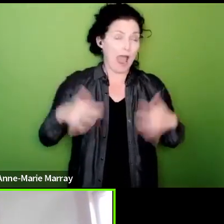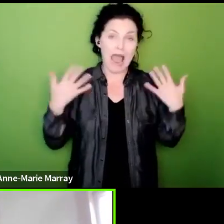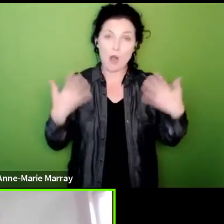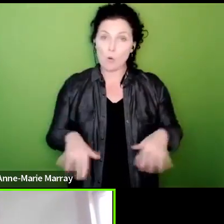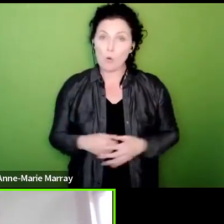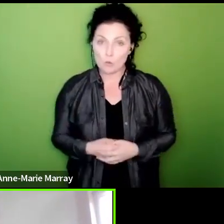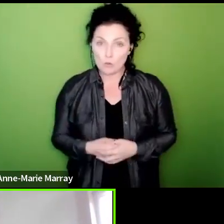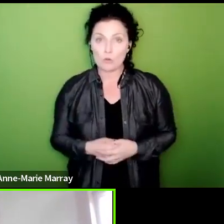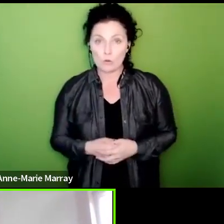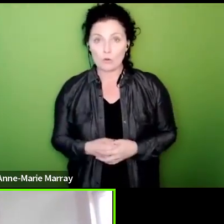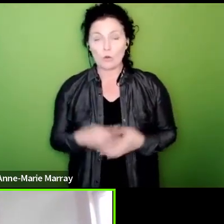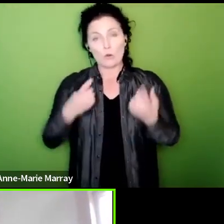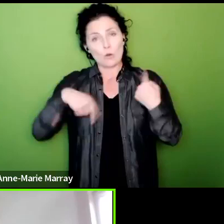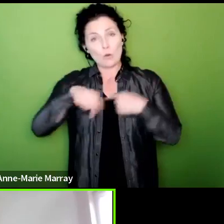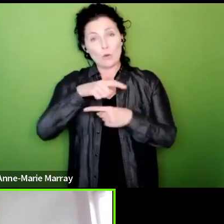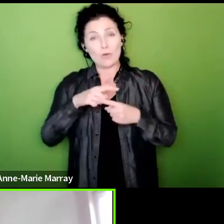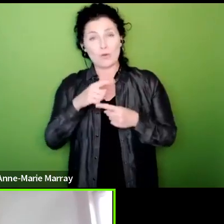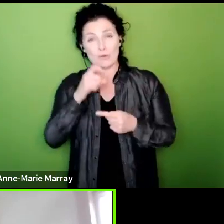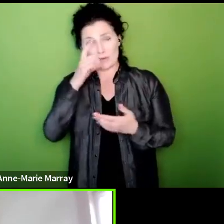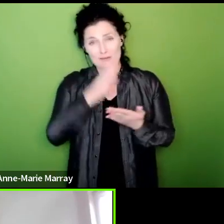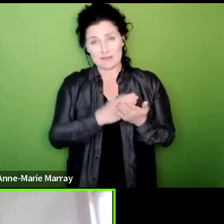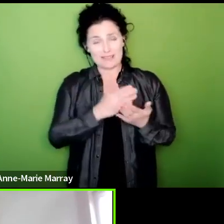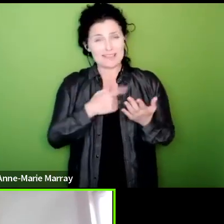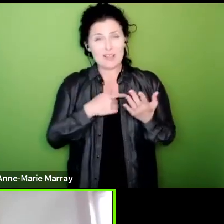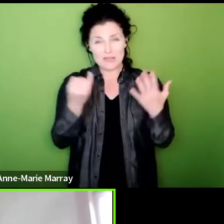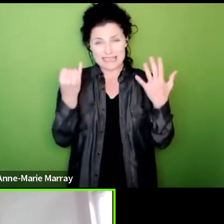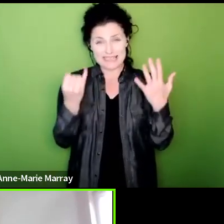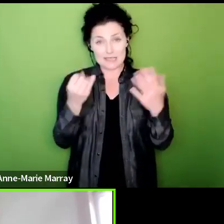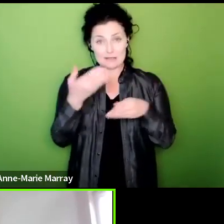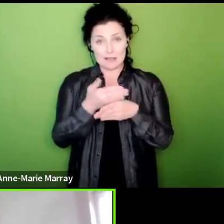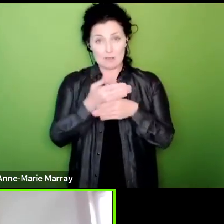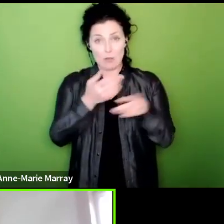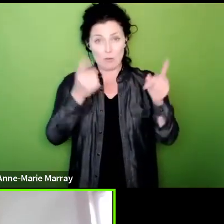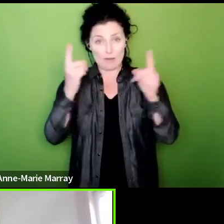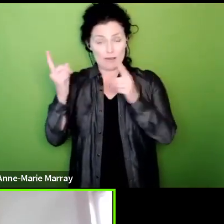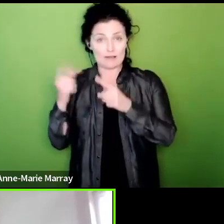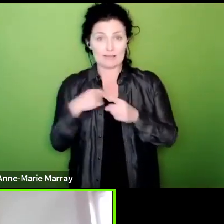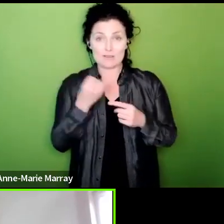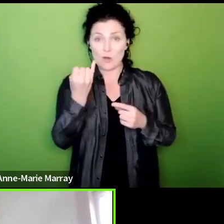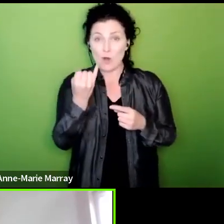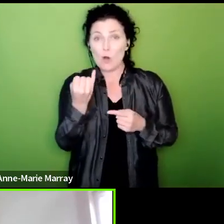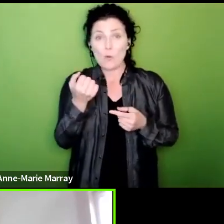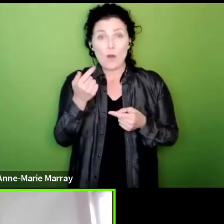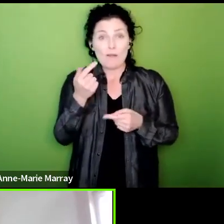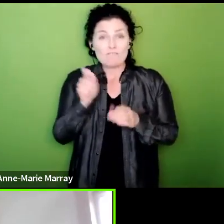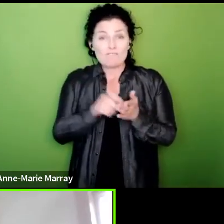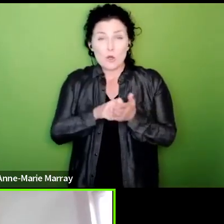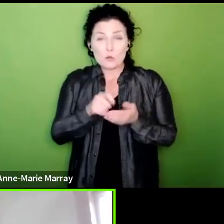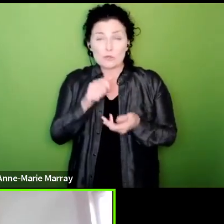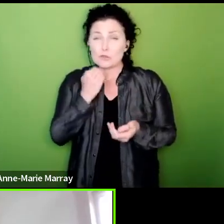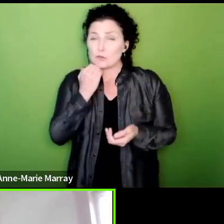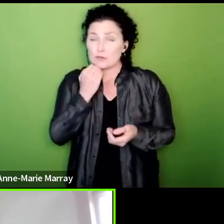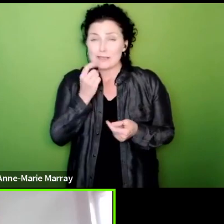one vote short in six other employers HMRC 700 vote short so they do make it as hard as possible